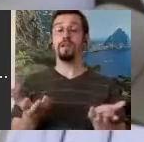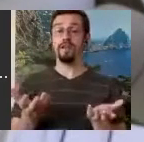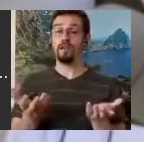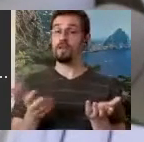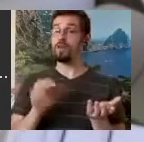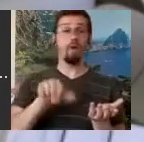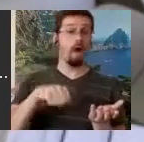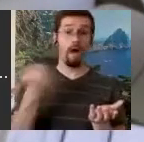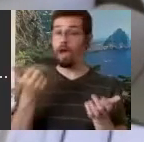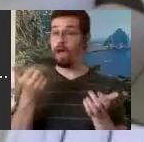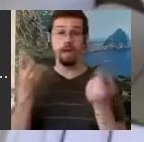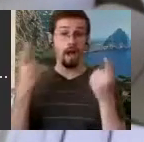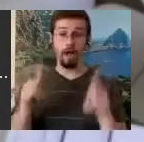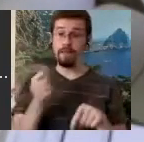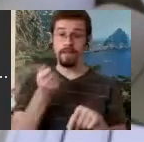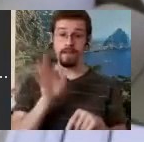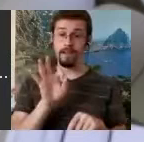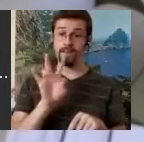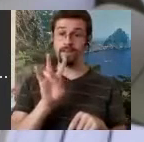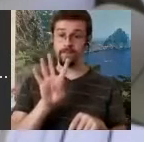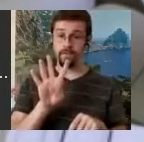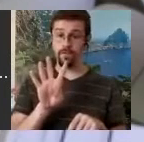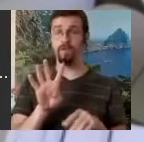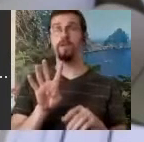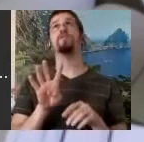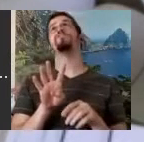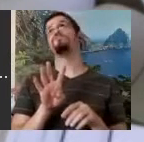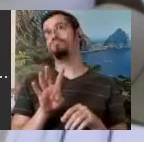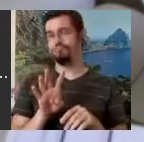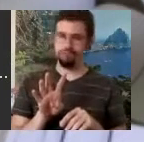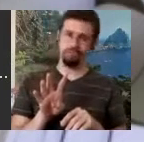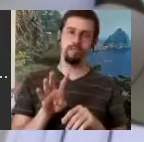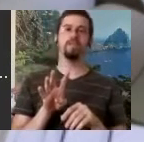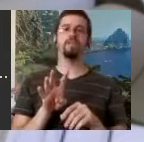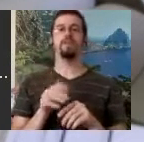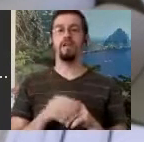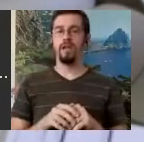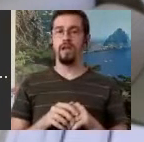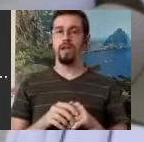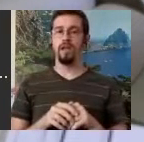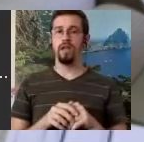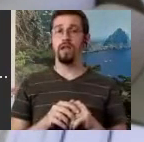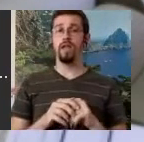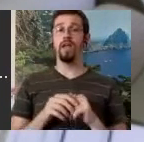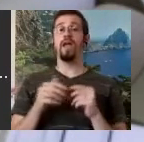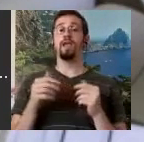in 1974? A lot! Neil's Bjørn Larsen had a friend, oh well